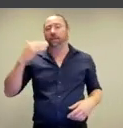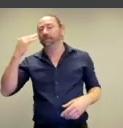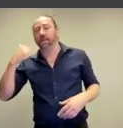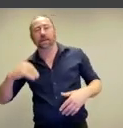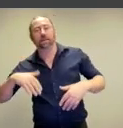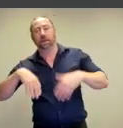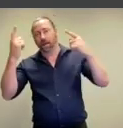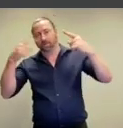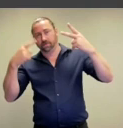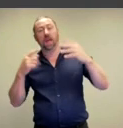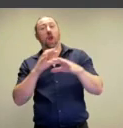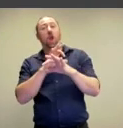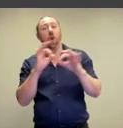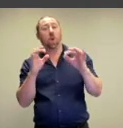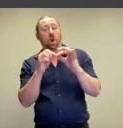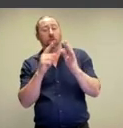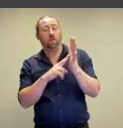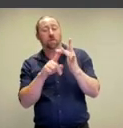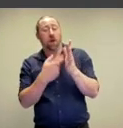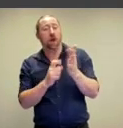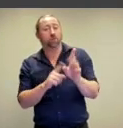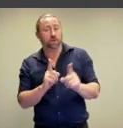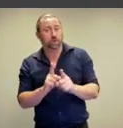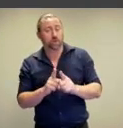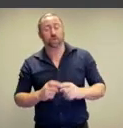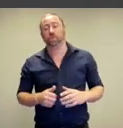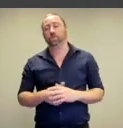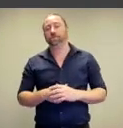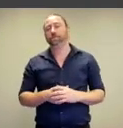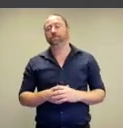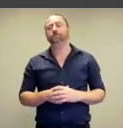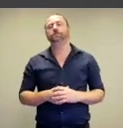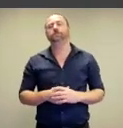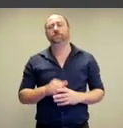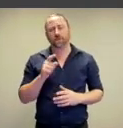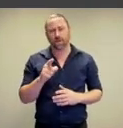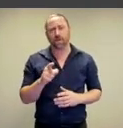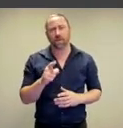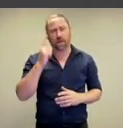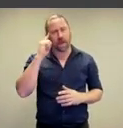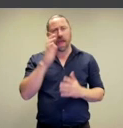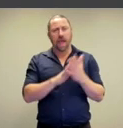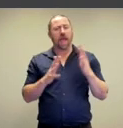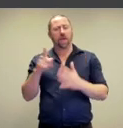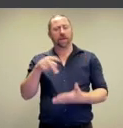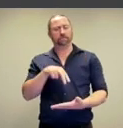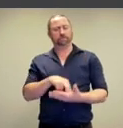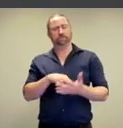male and female and also non-binary.